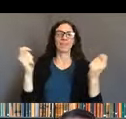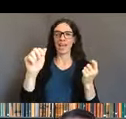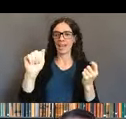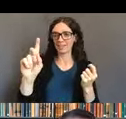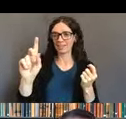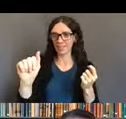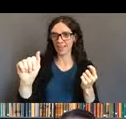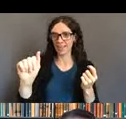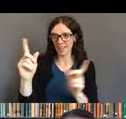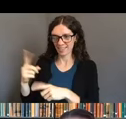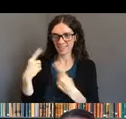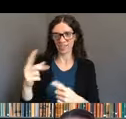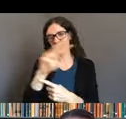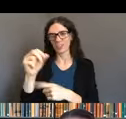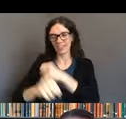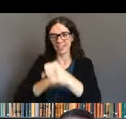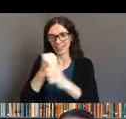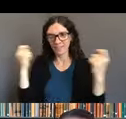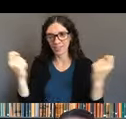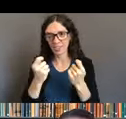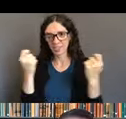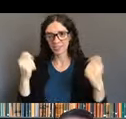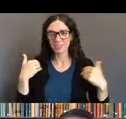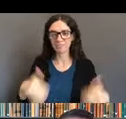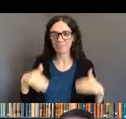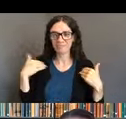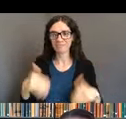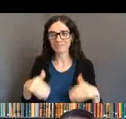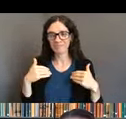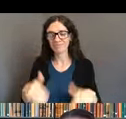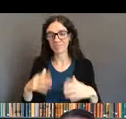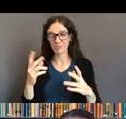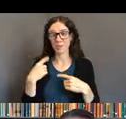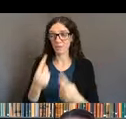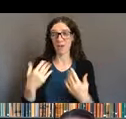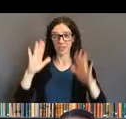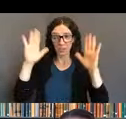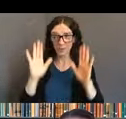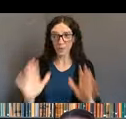We've averaged 230 plus people every time and,